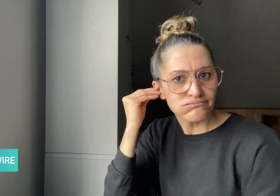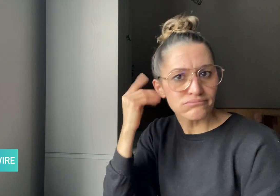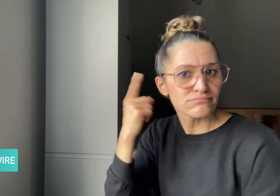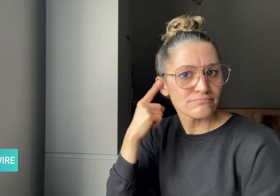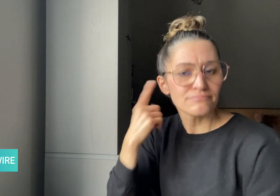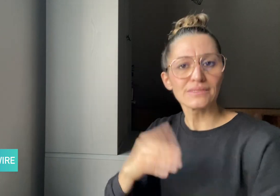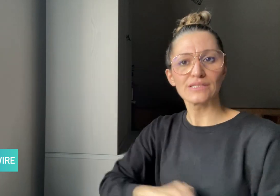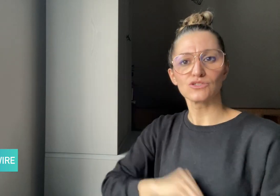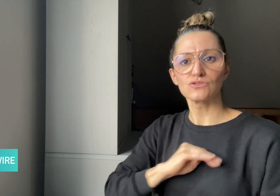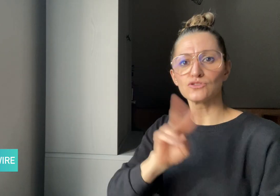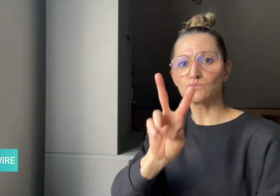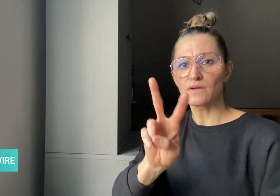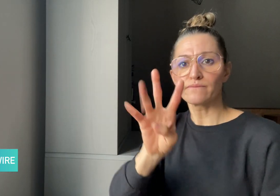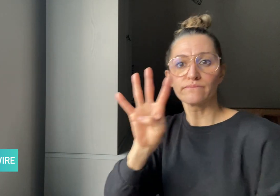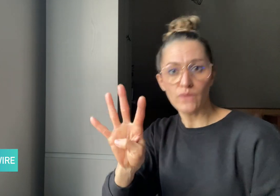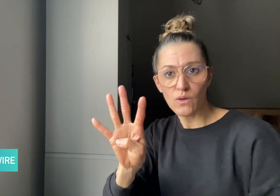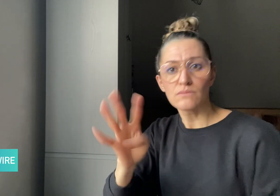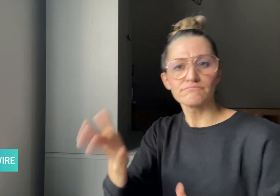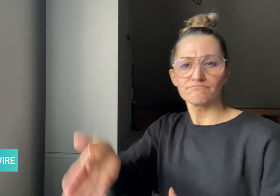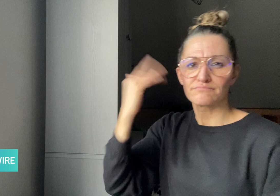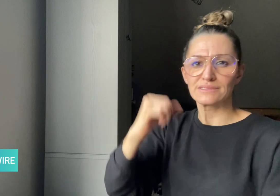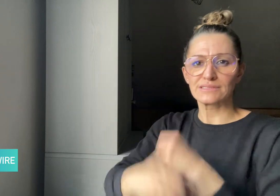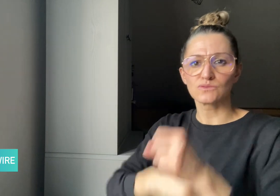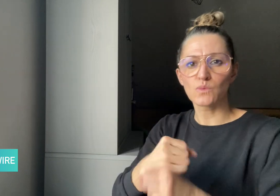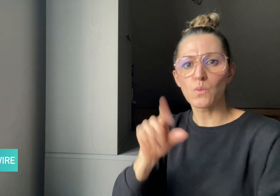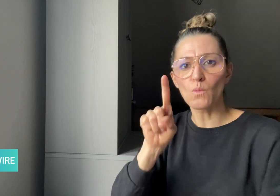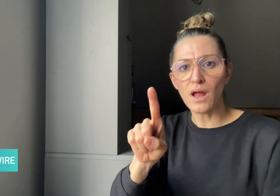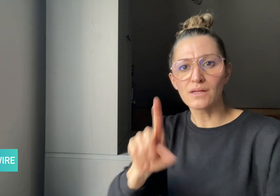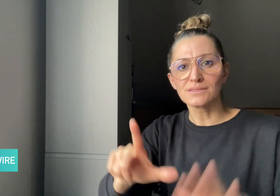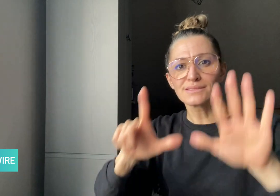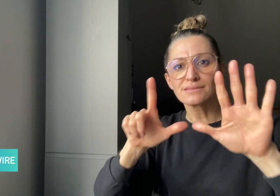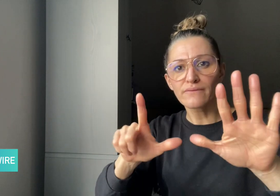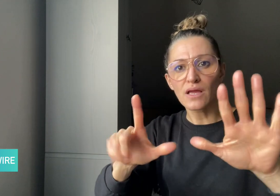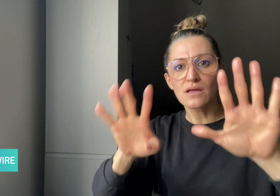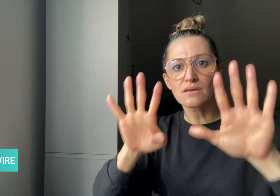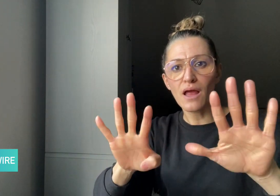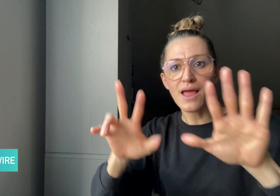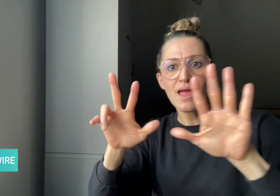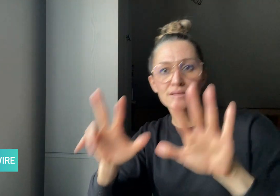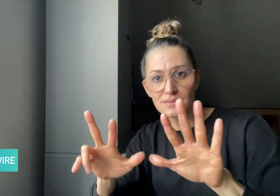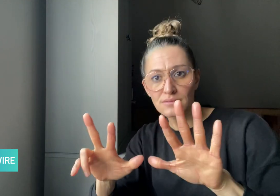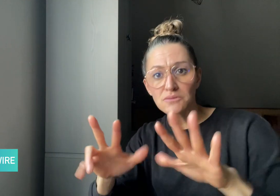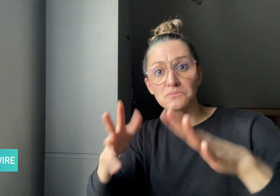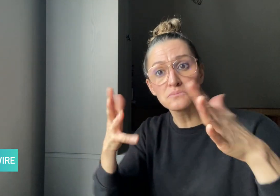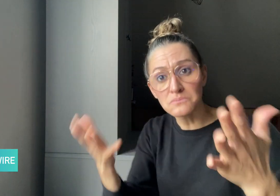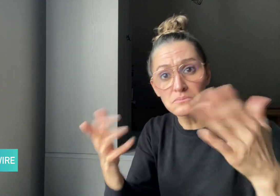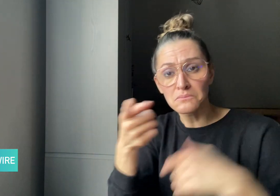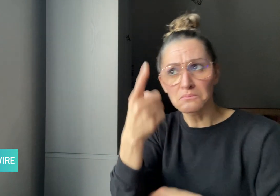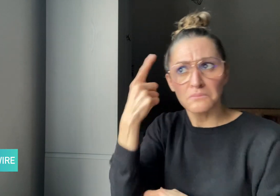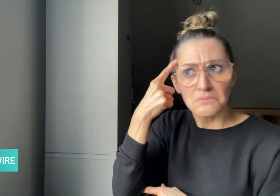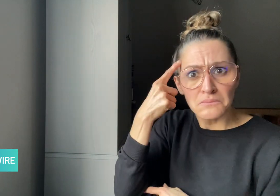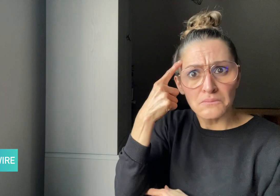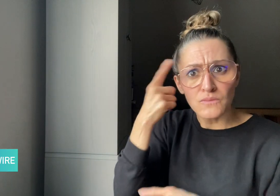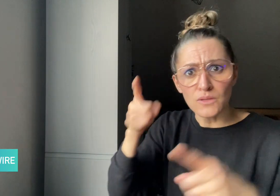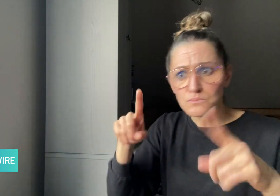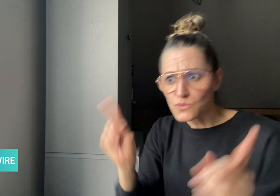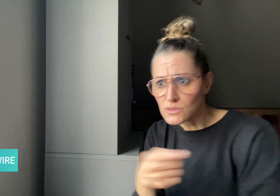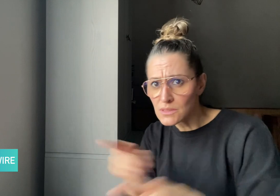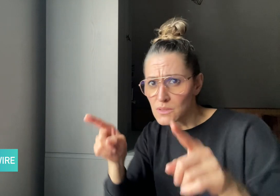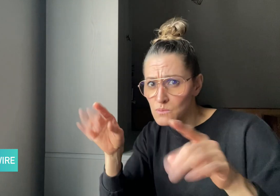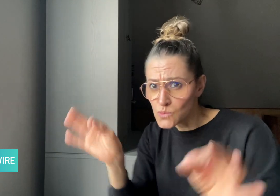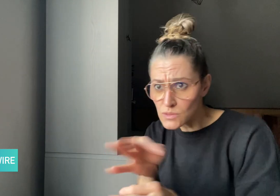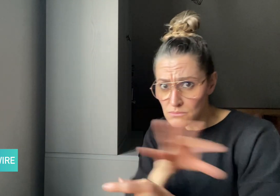at 24 years old in 1798. Whether you think music is a part